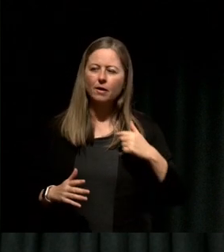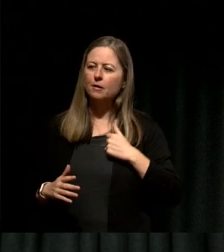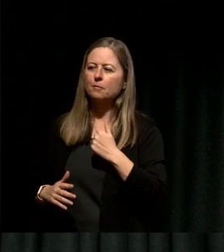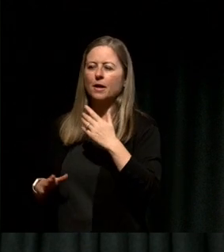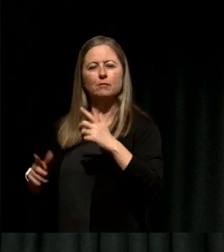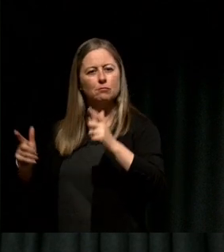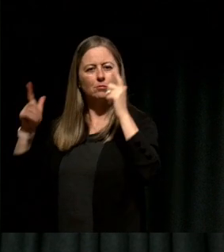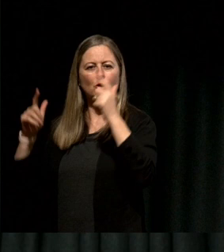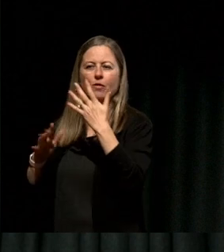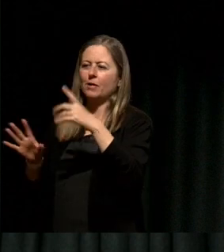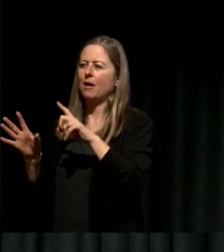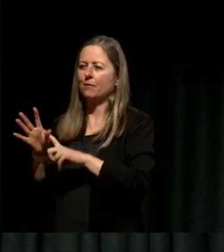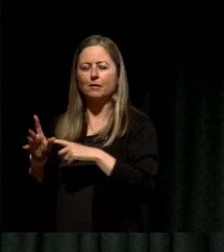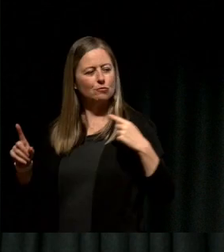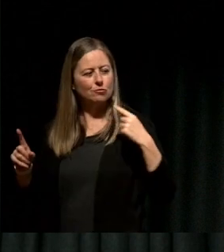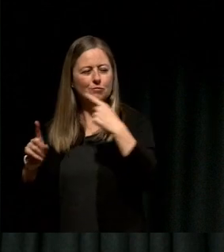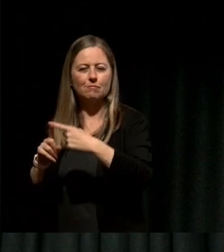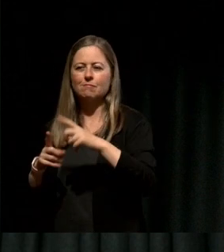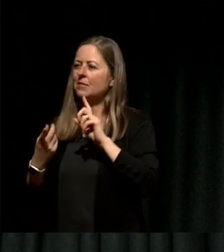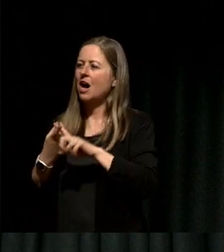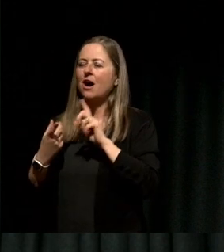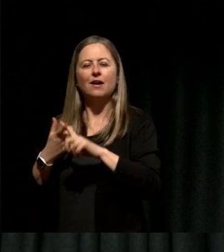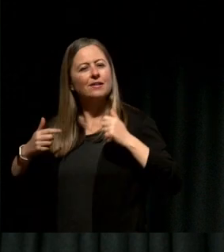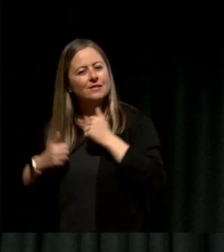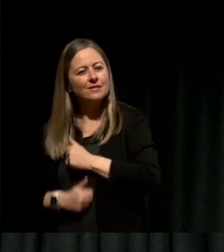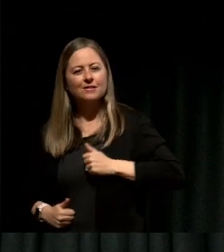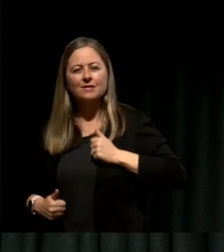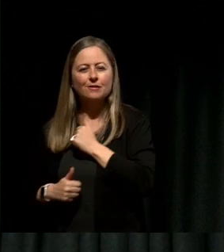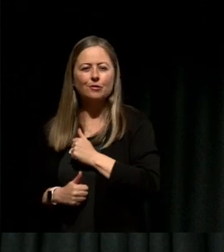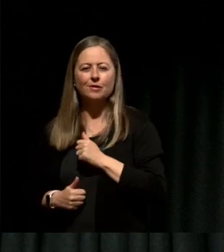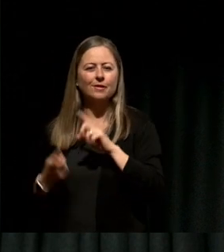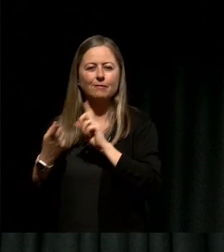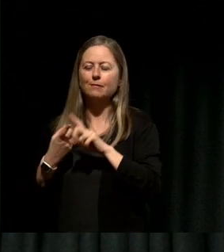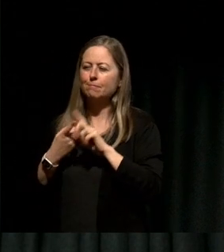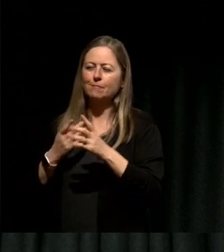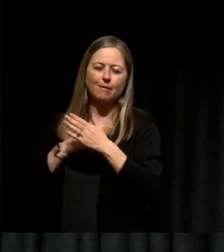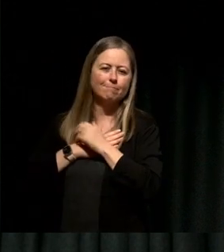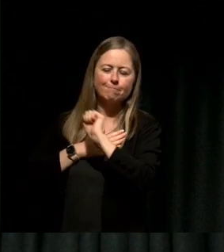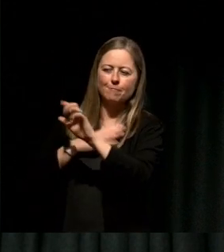board I still love it and I still love being this chair and I still love what the organization is trying to do.